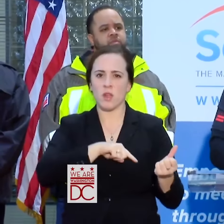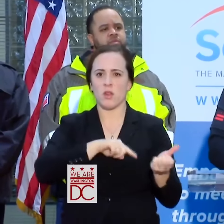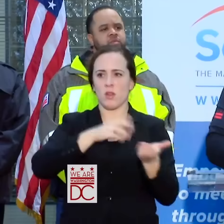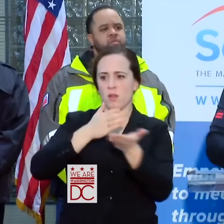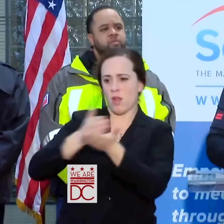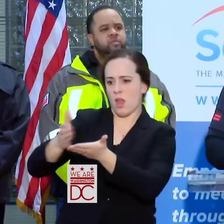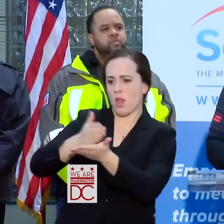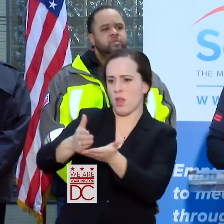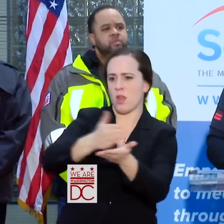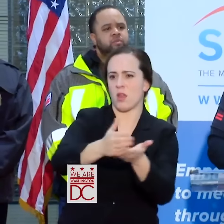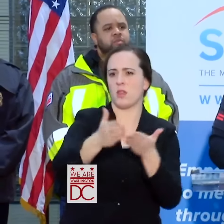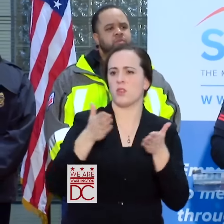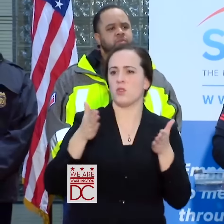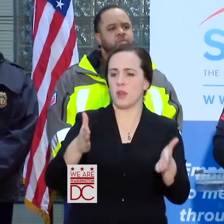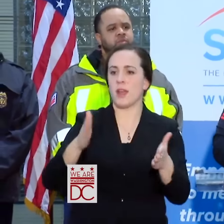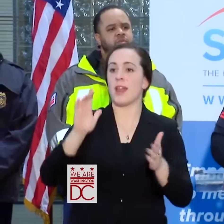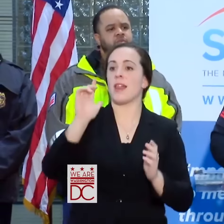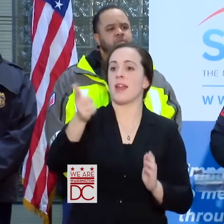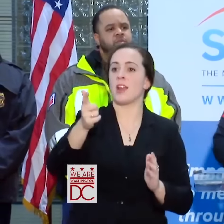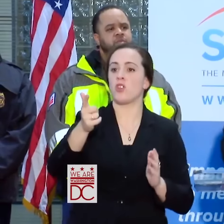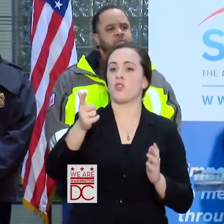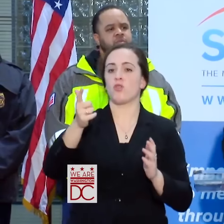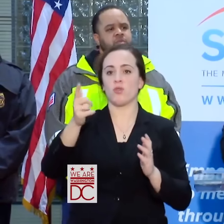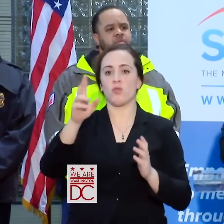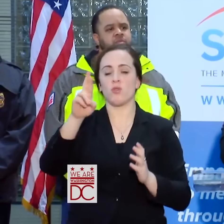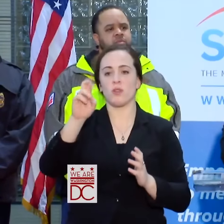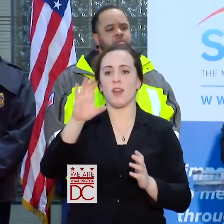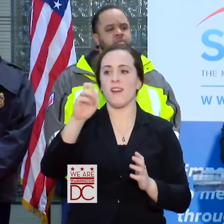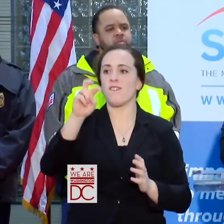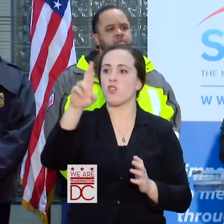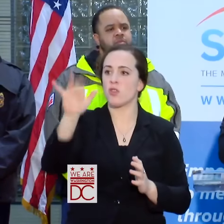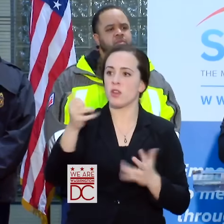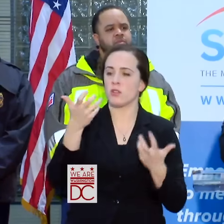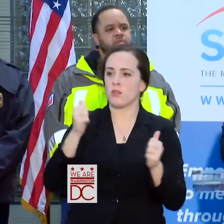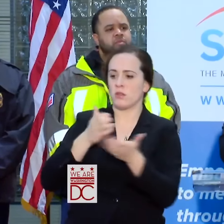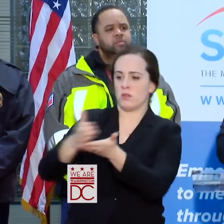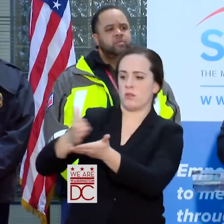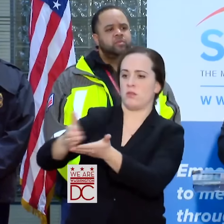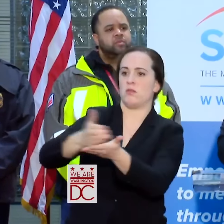STREETS. AND THEN WE WILL GO INTO RECOVERY TO GET THE SNOW OUT OF HERE.